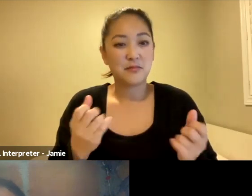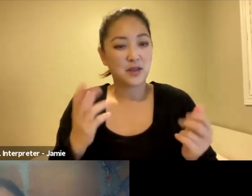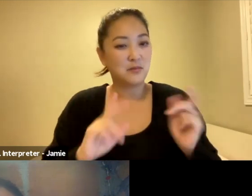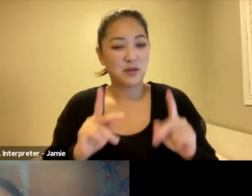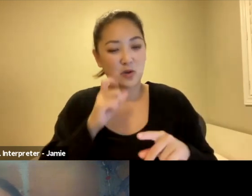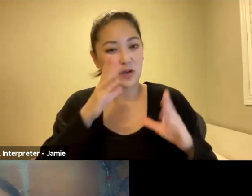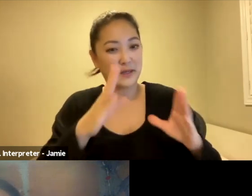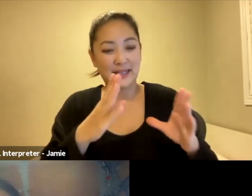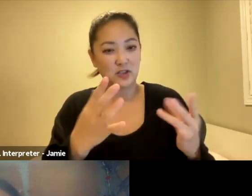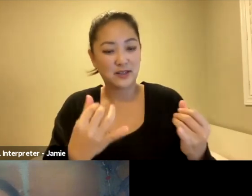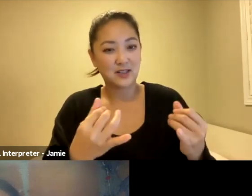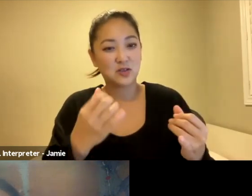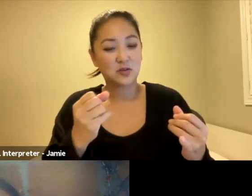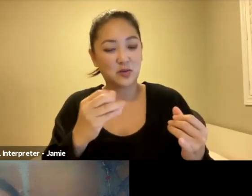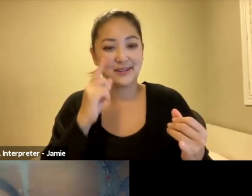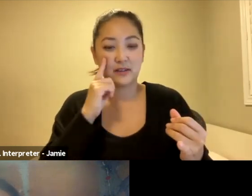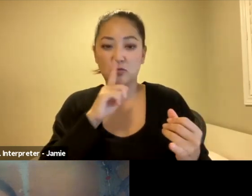I think this is also